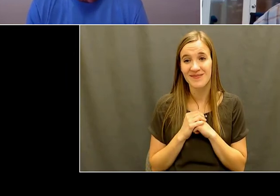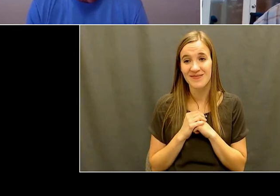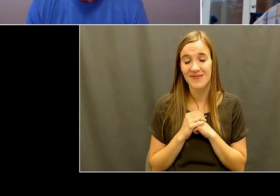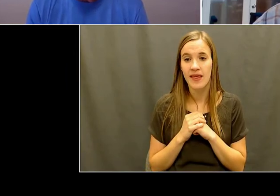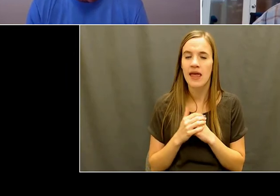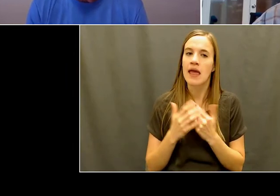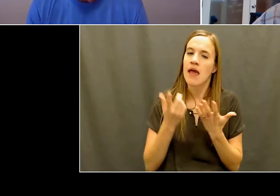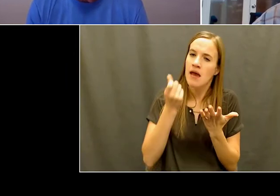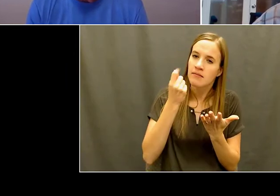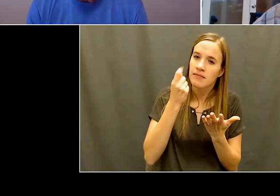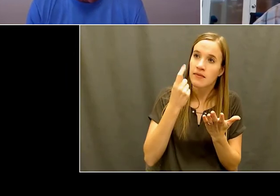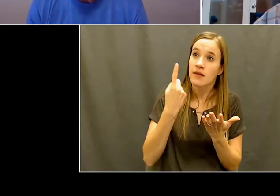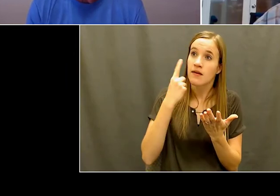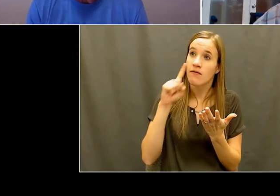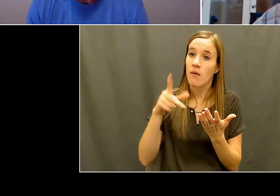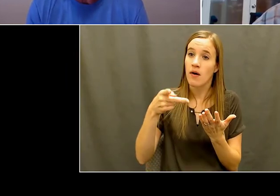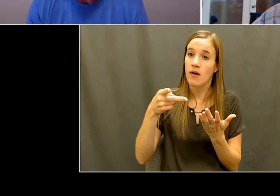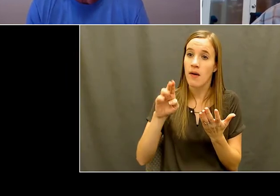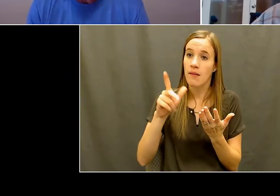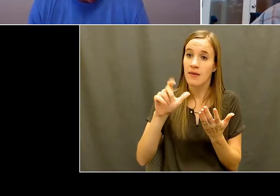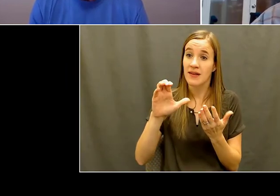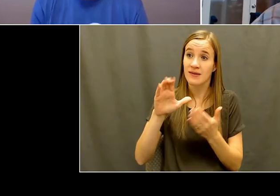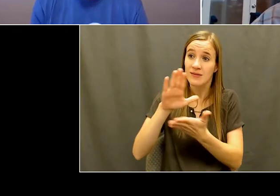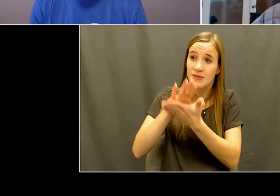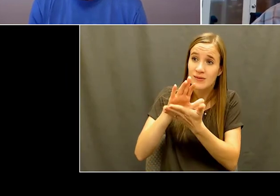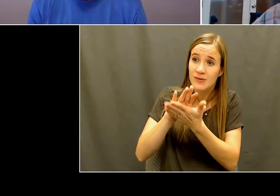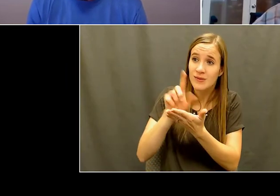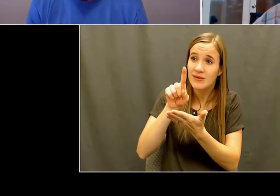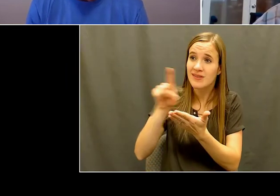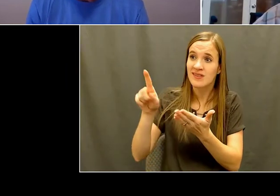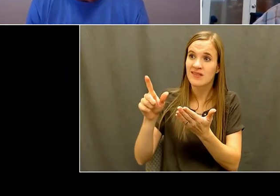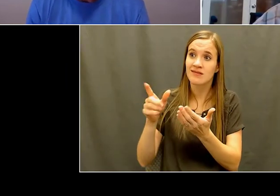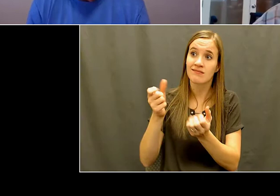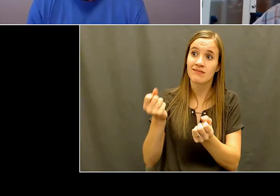in public schools this is you know, not a big number. And